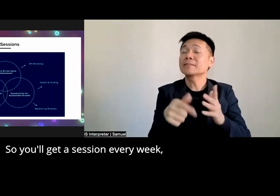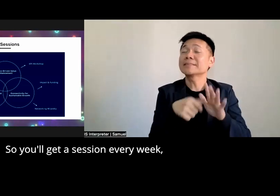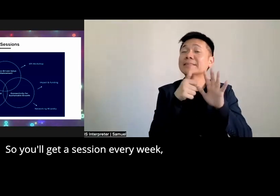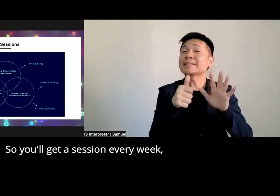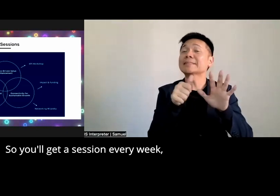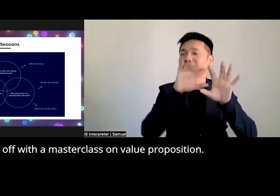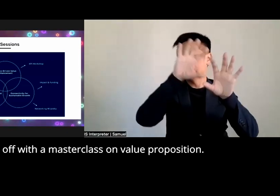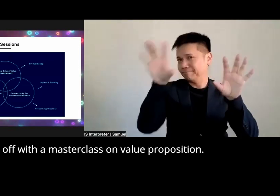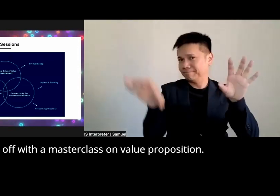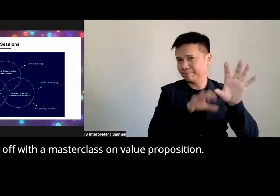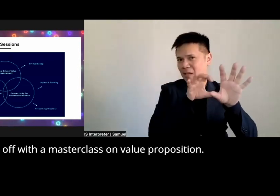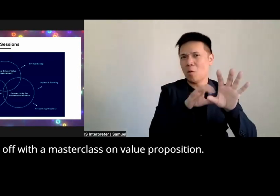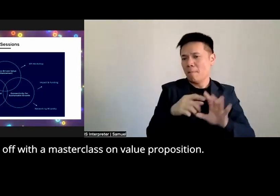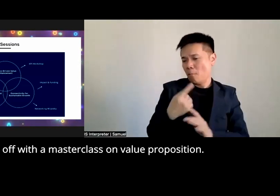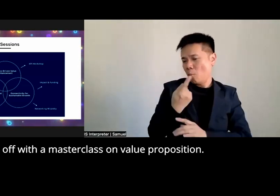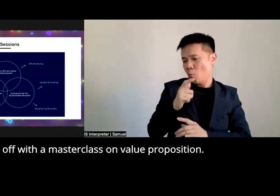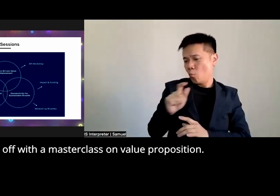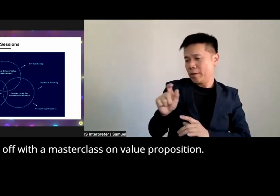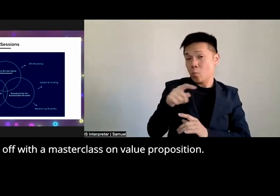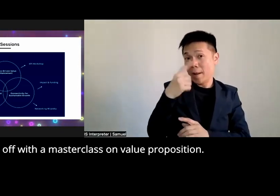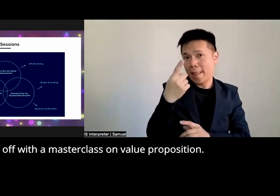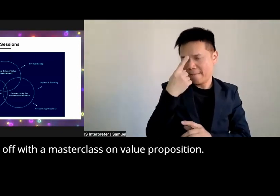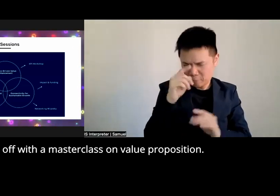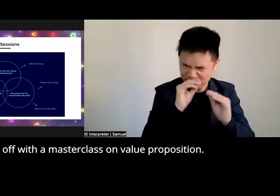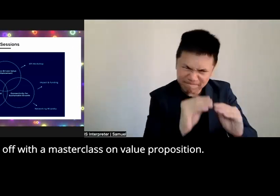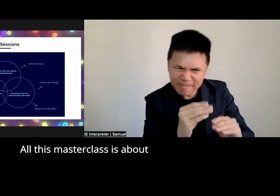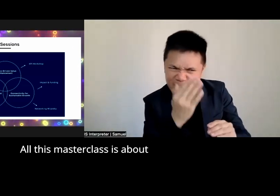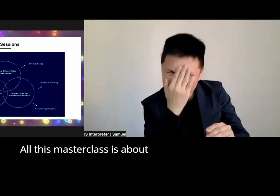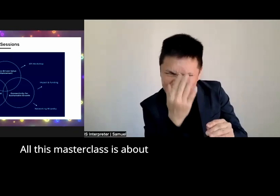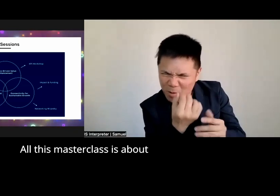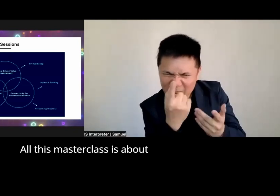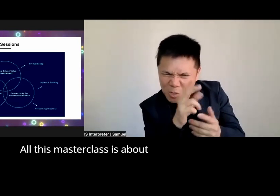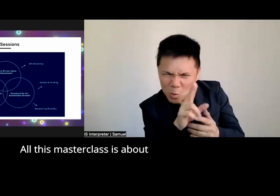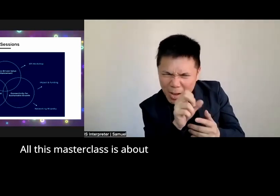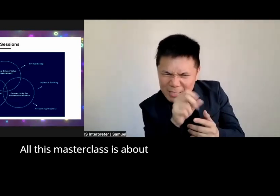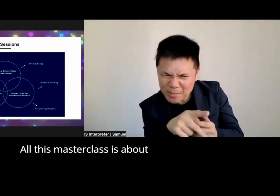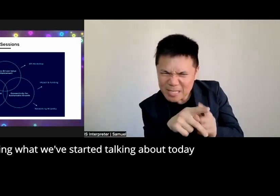week starting off with a master class on value proposition all this master class is about is